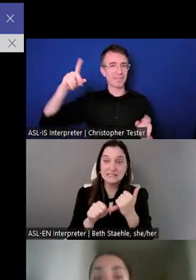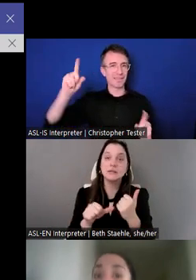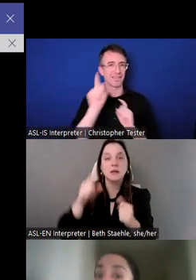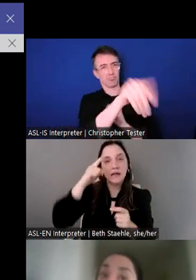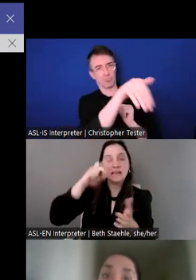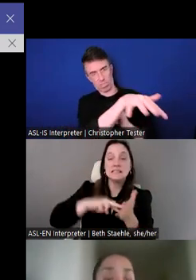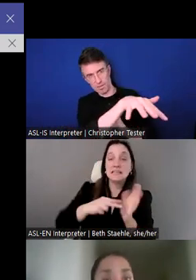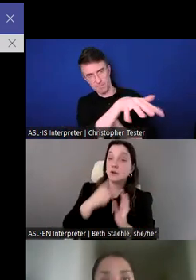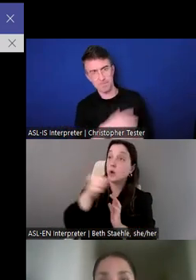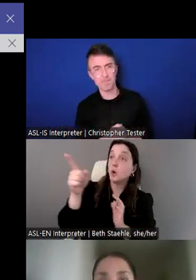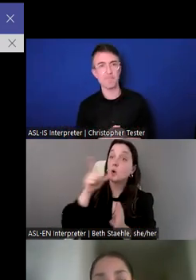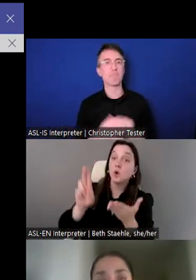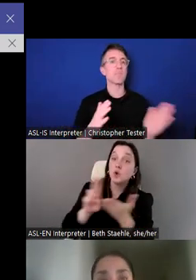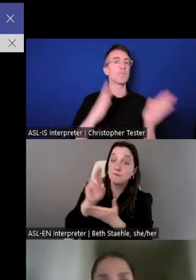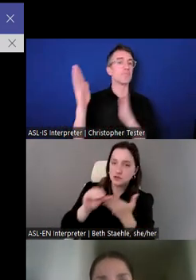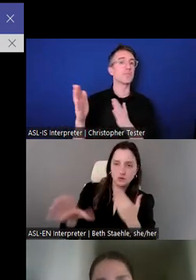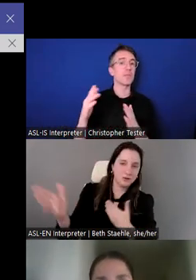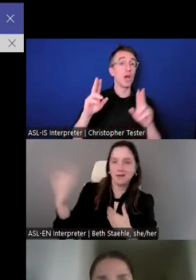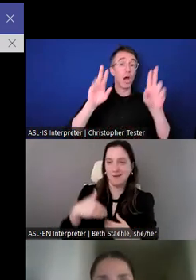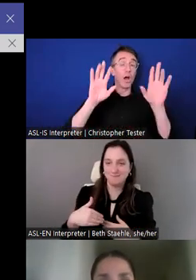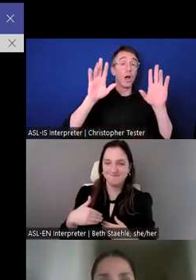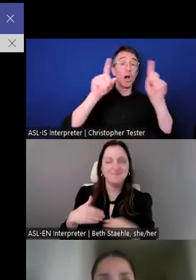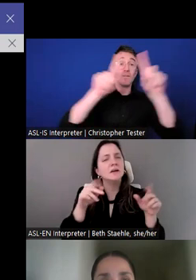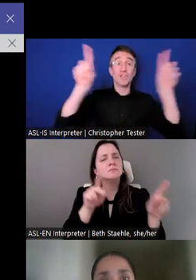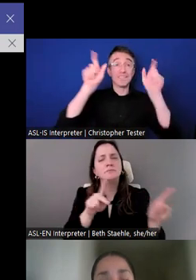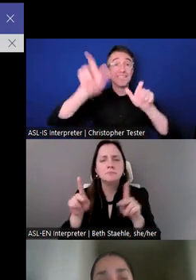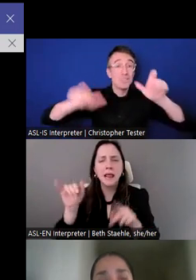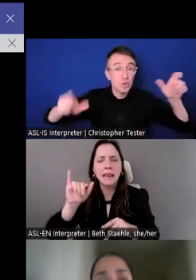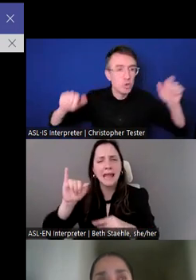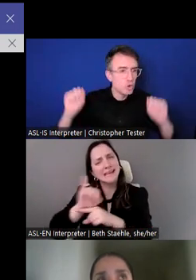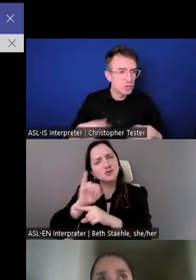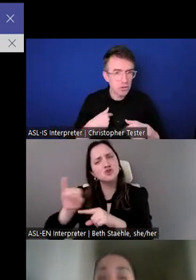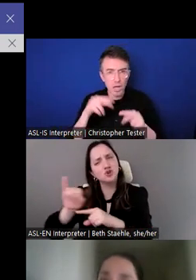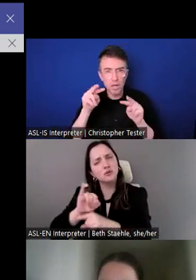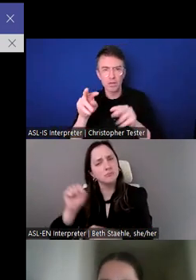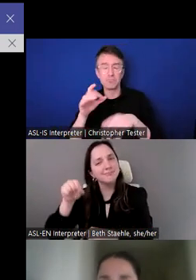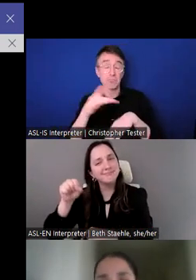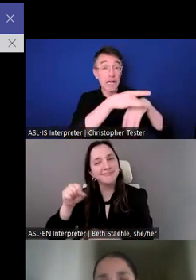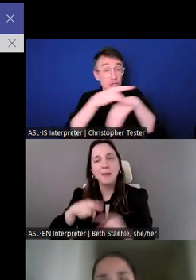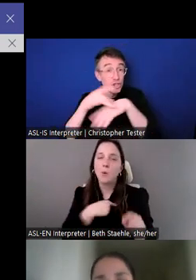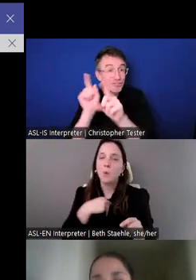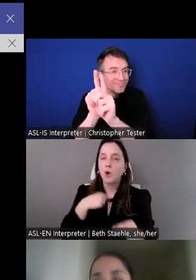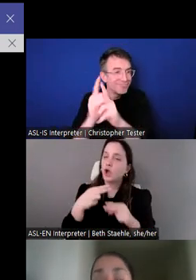It's similar to an internship program, but at USIP we call it Research Assistant Program.